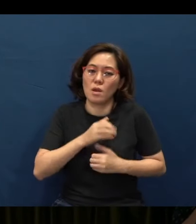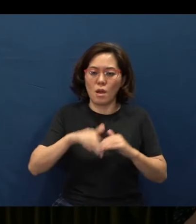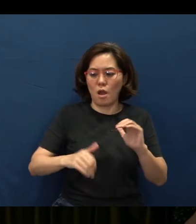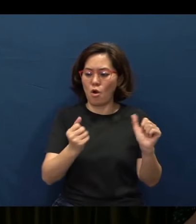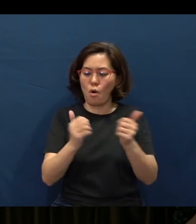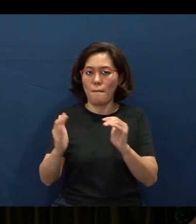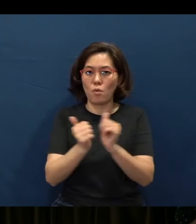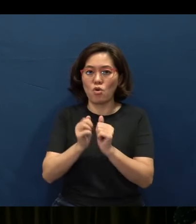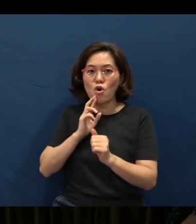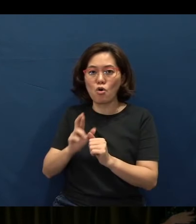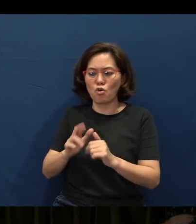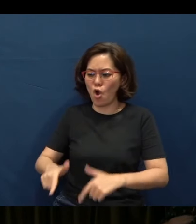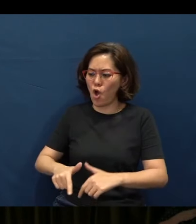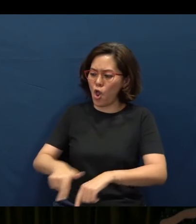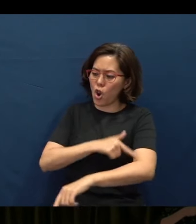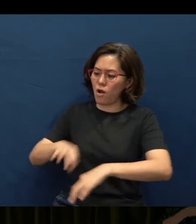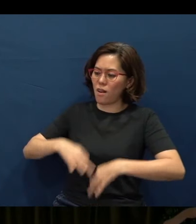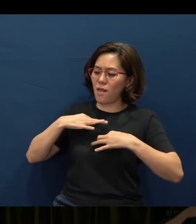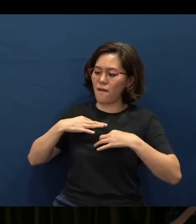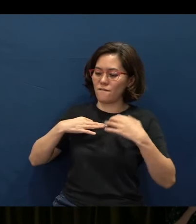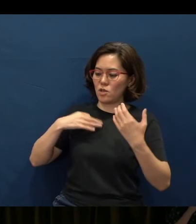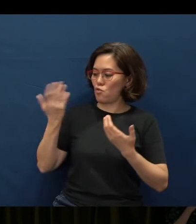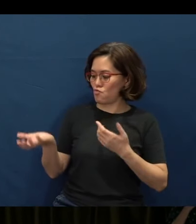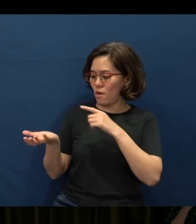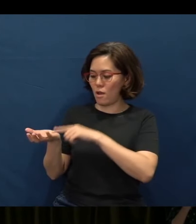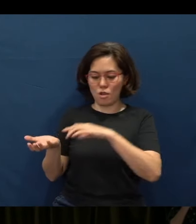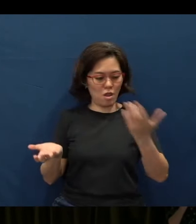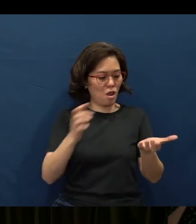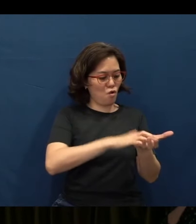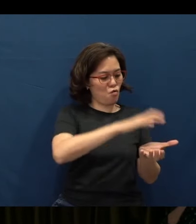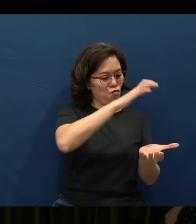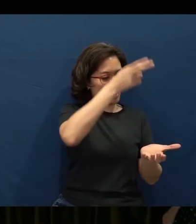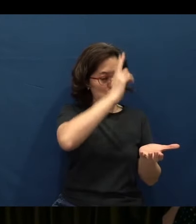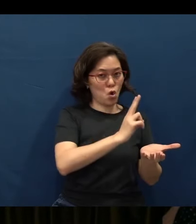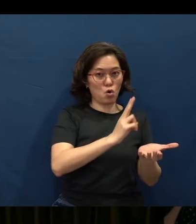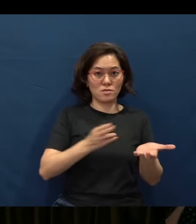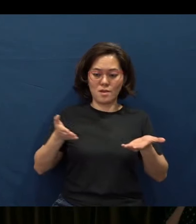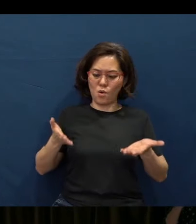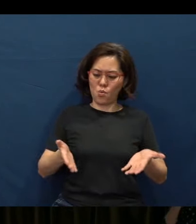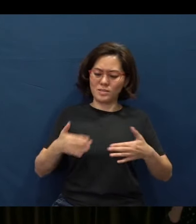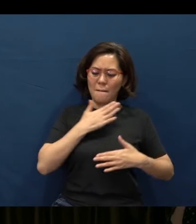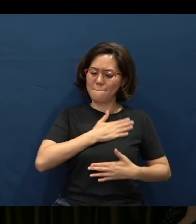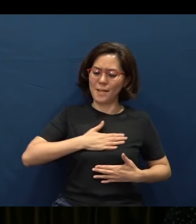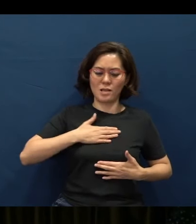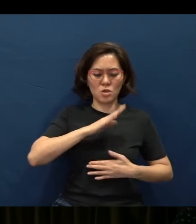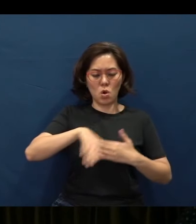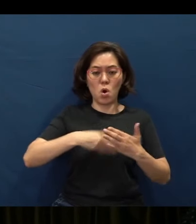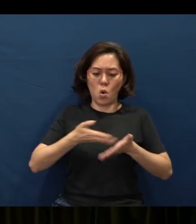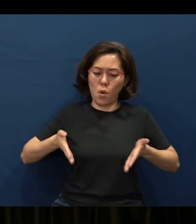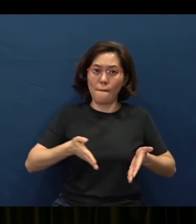Long life is in her right hand; in her left hand are riches and honor. Her ways are pleasant ways, and all her paths are peace.